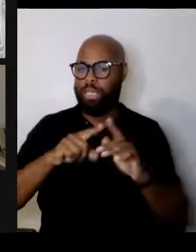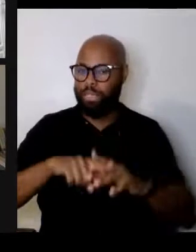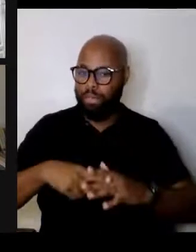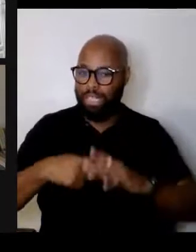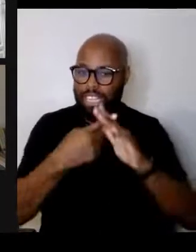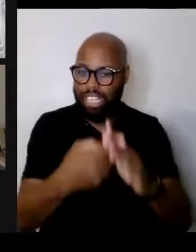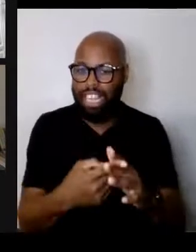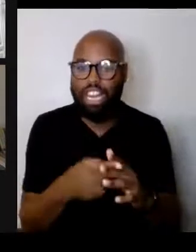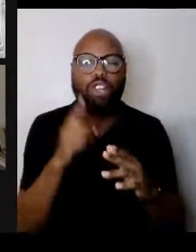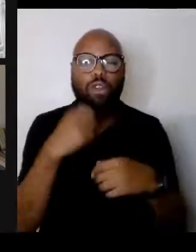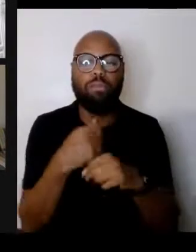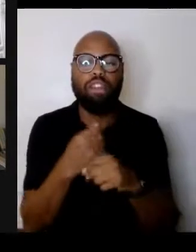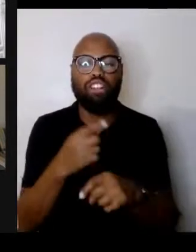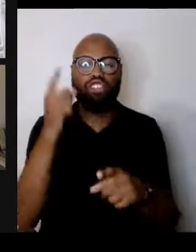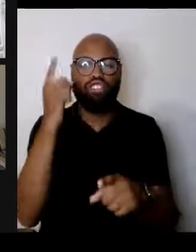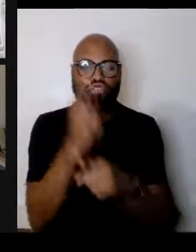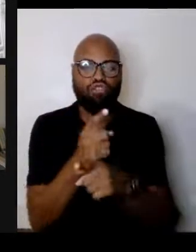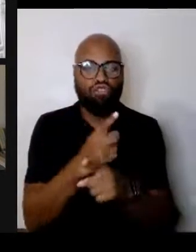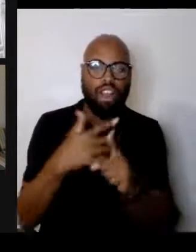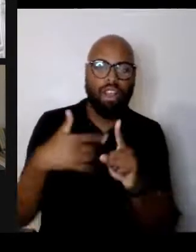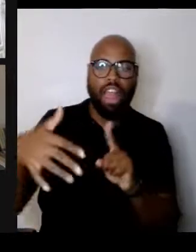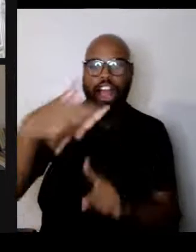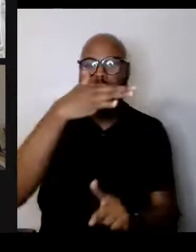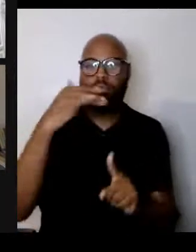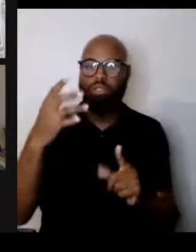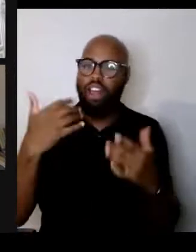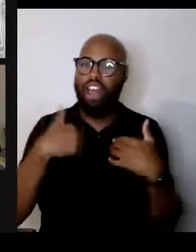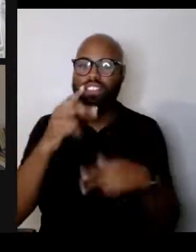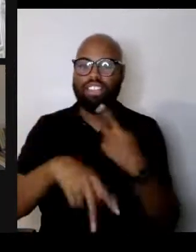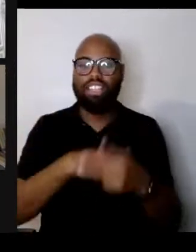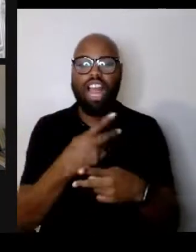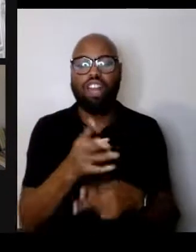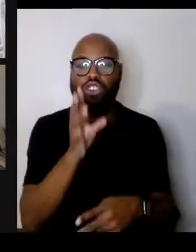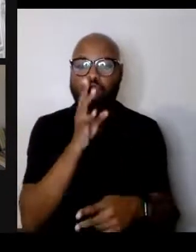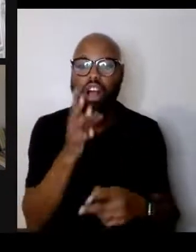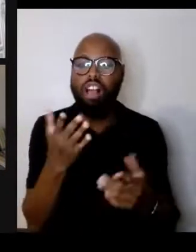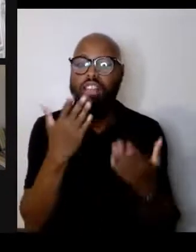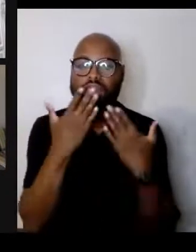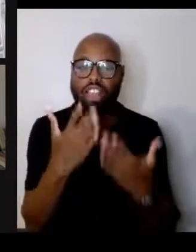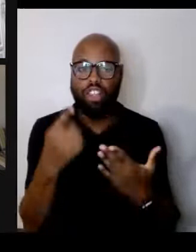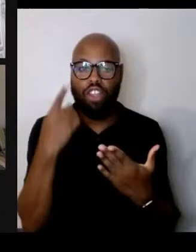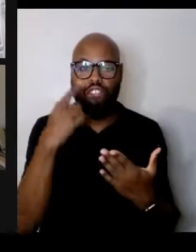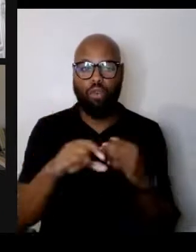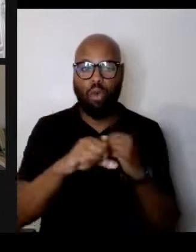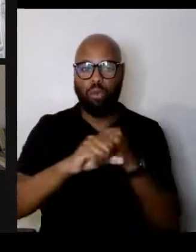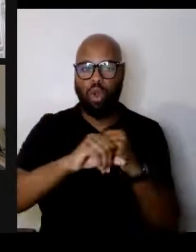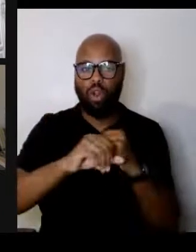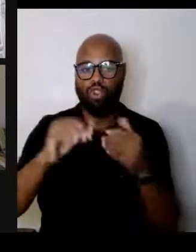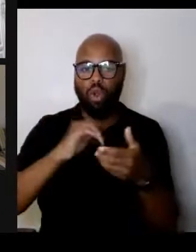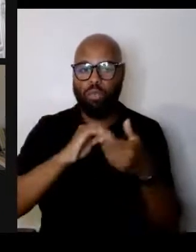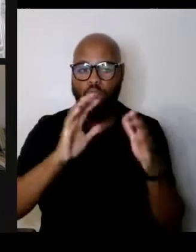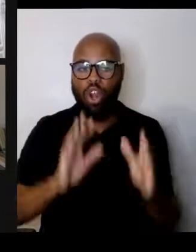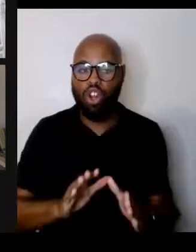that we needed to have this talk. I want to say thank you also to our promotional partners, Facing History and Ourselves